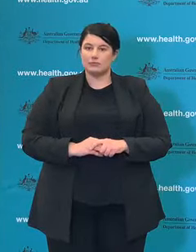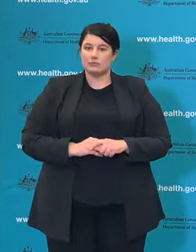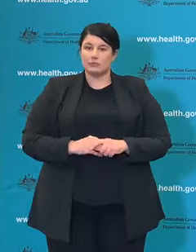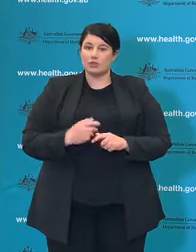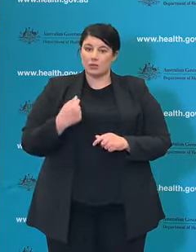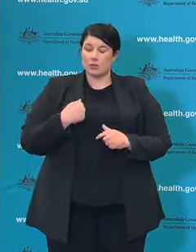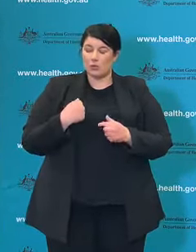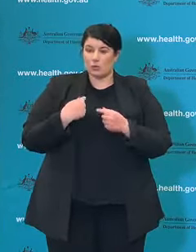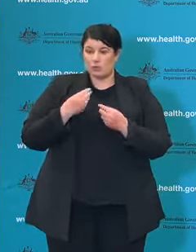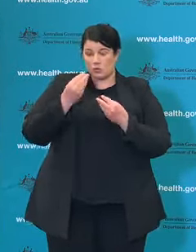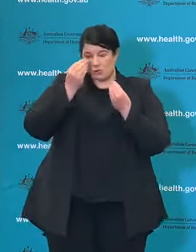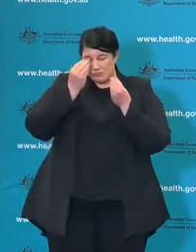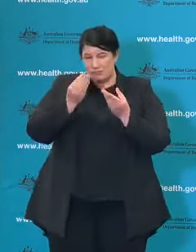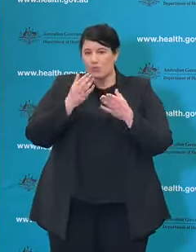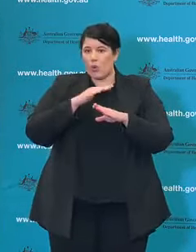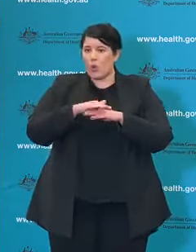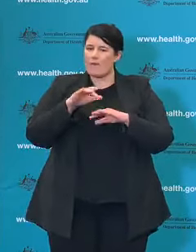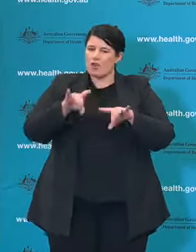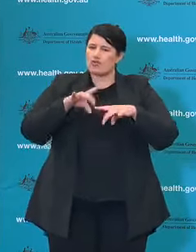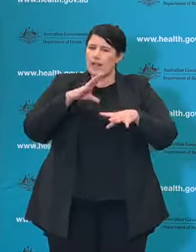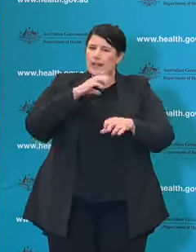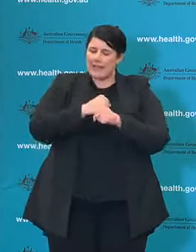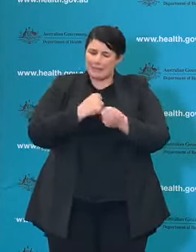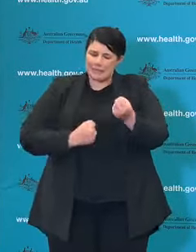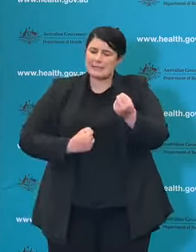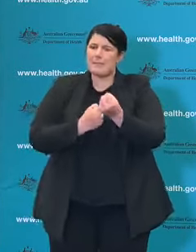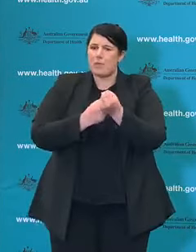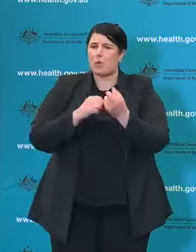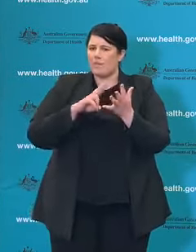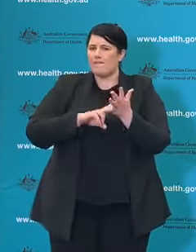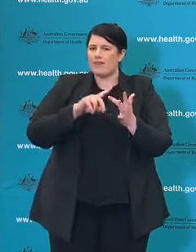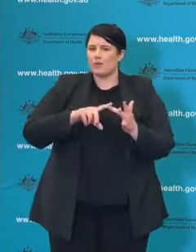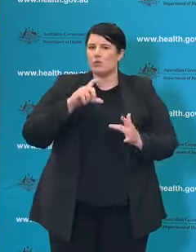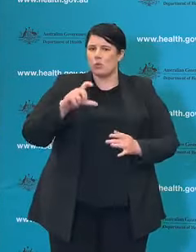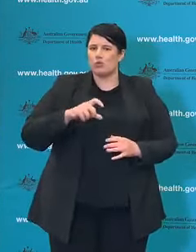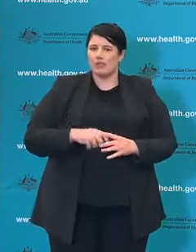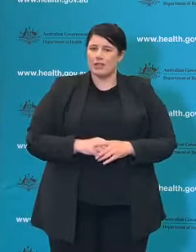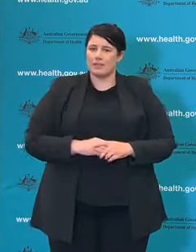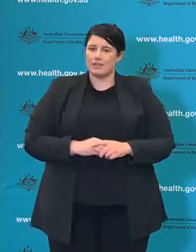Victoria. Indeed the support that we're giving is